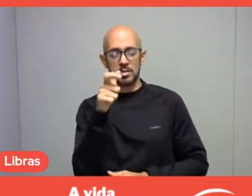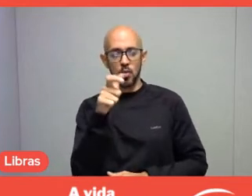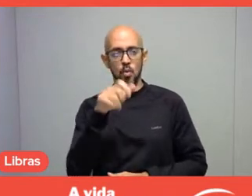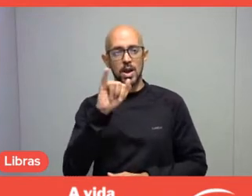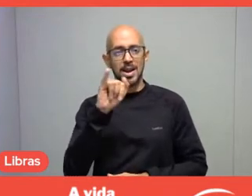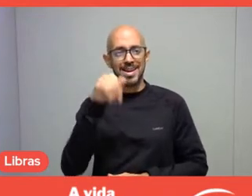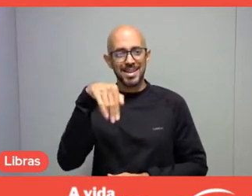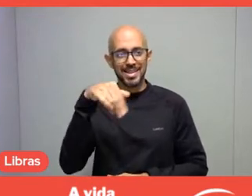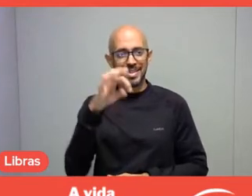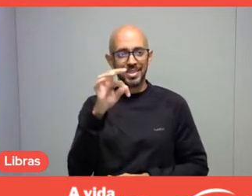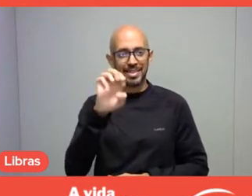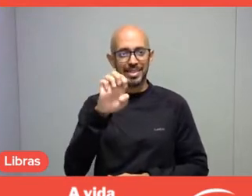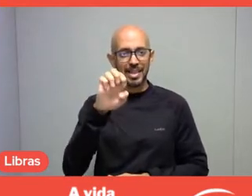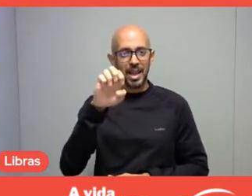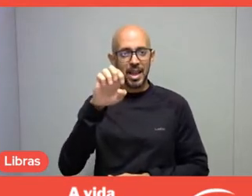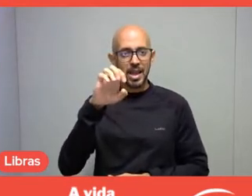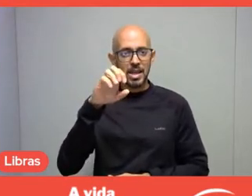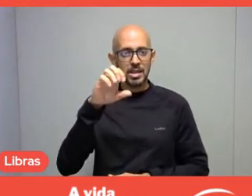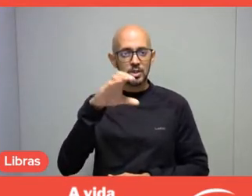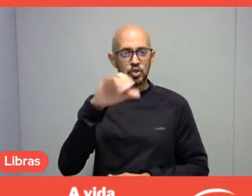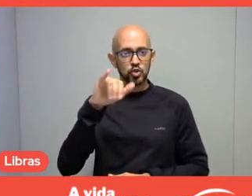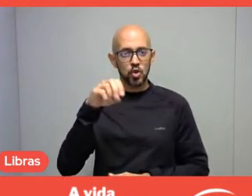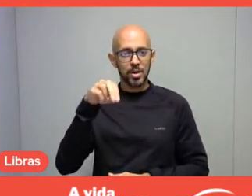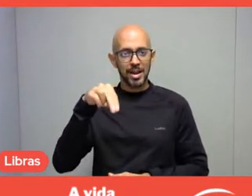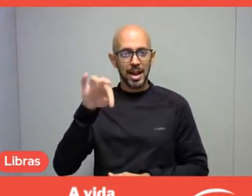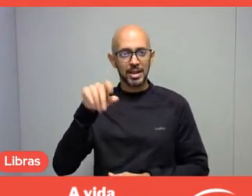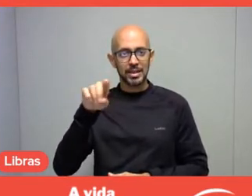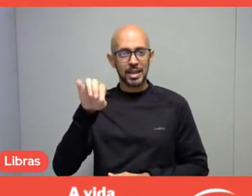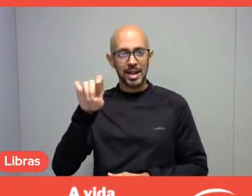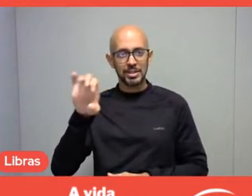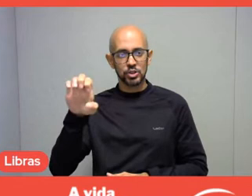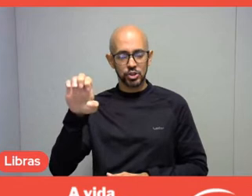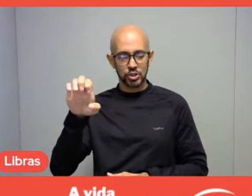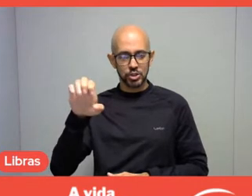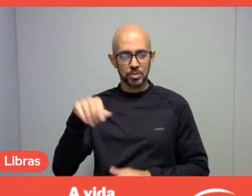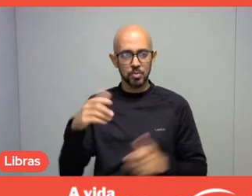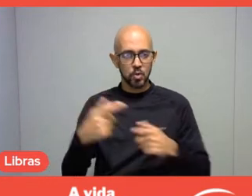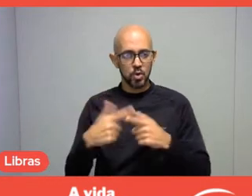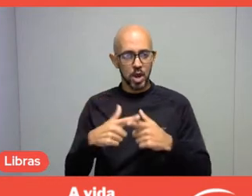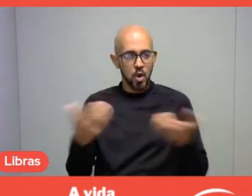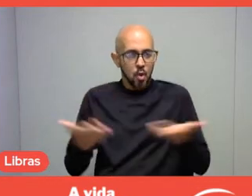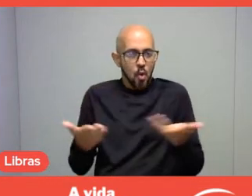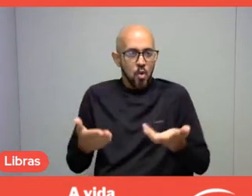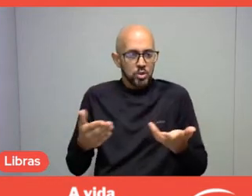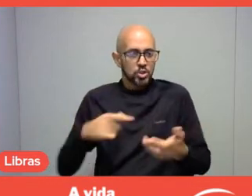Today we still deal with it in a very inefficient way, you know?